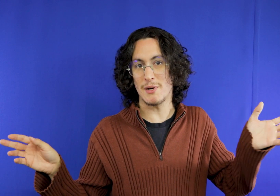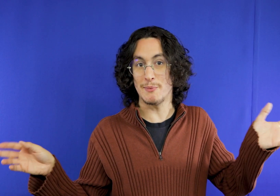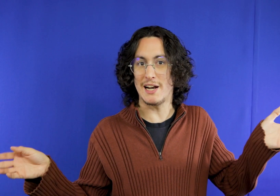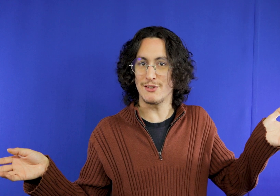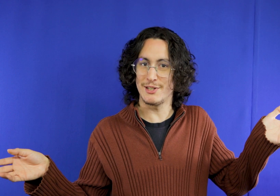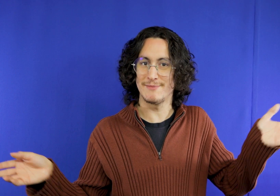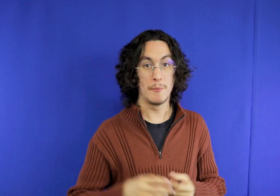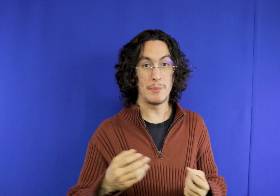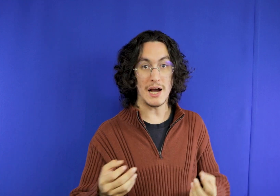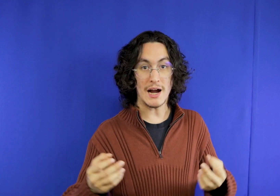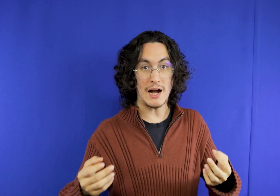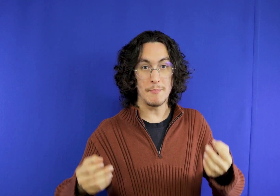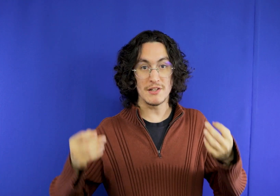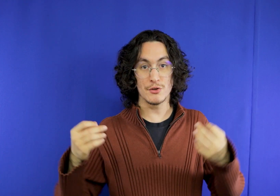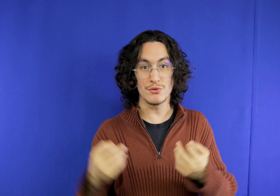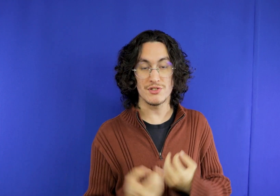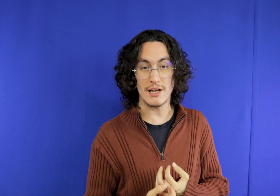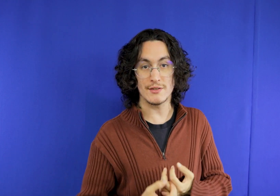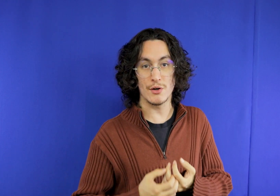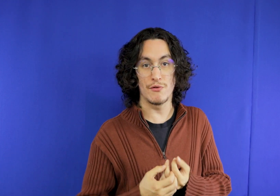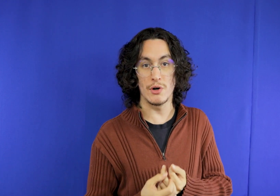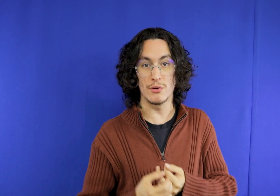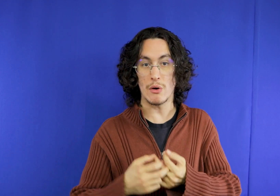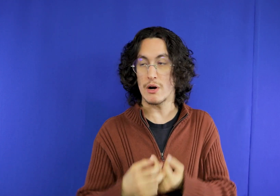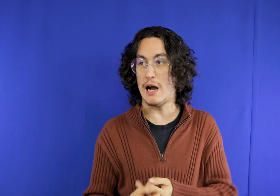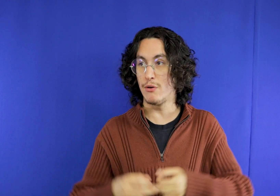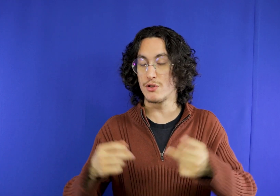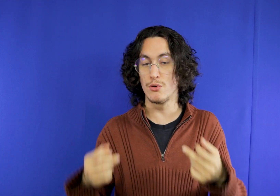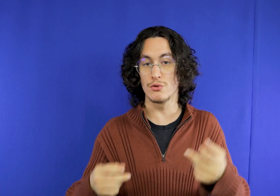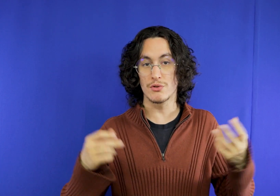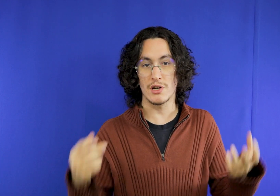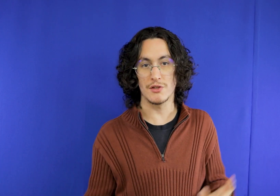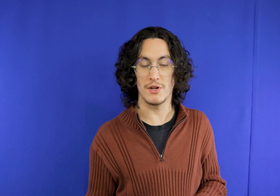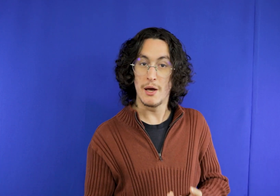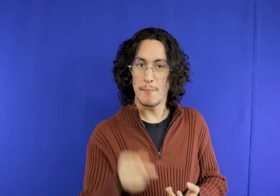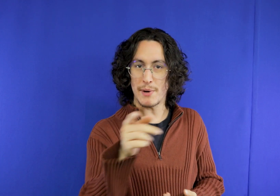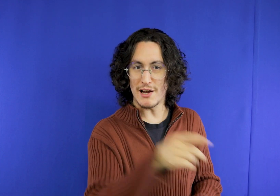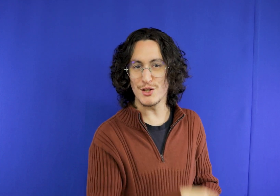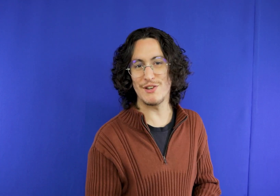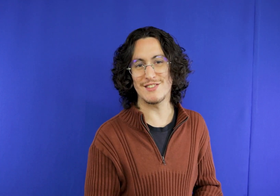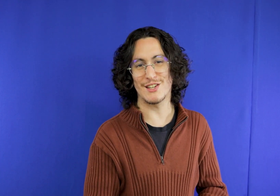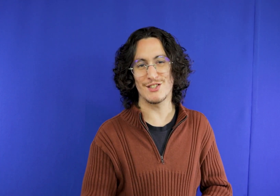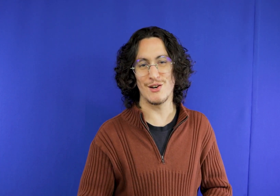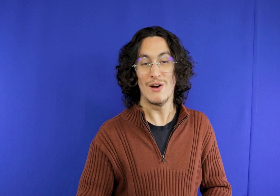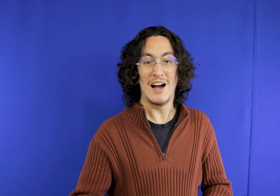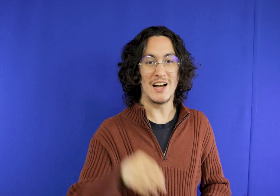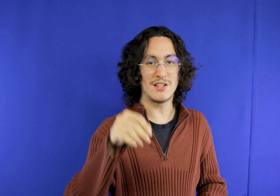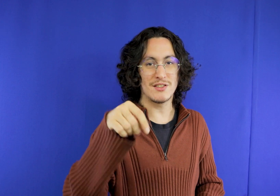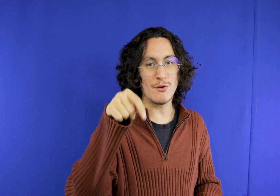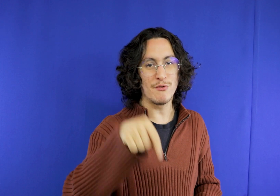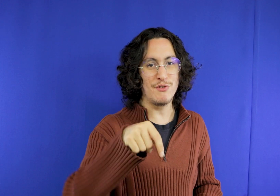team is cheaper, right PH but I don't know if I'm going to rent and to resolve this issue we